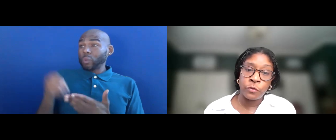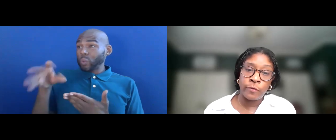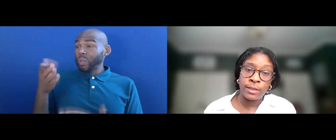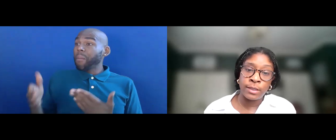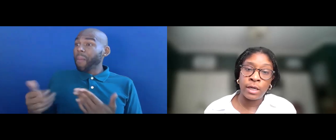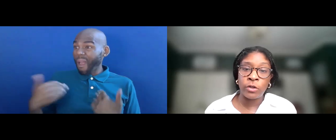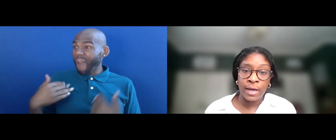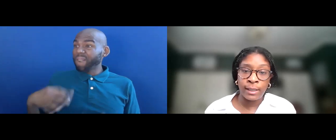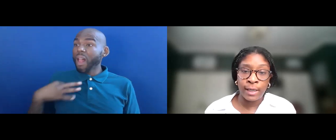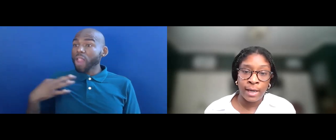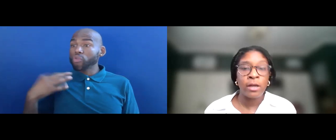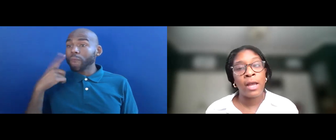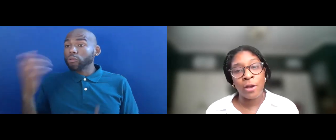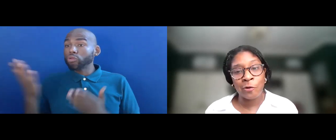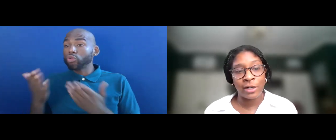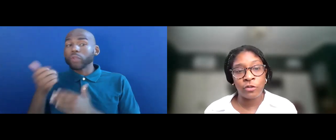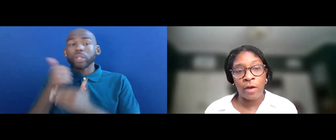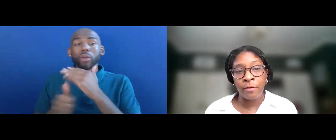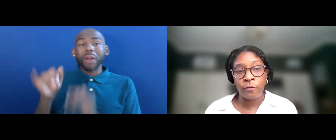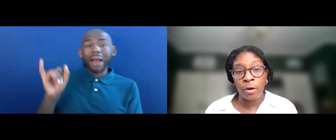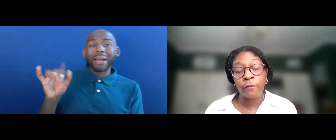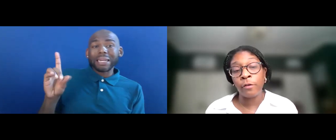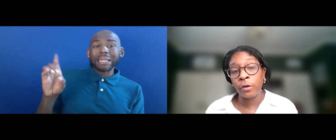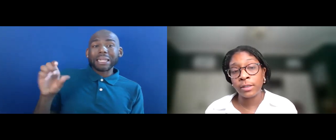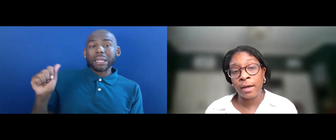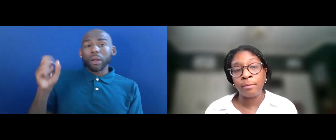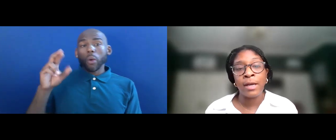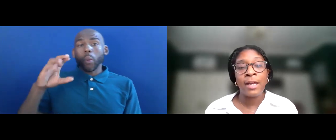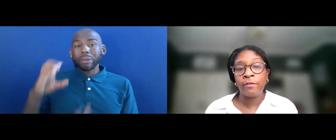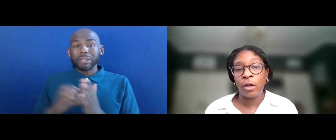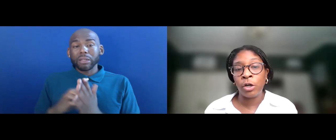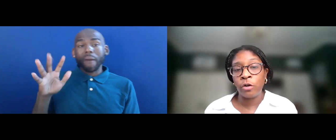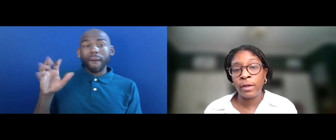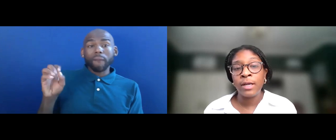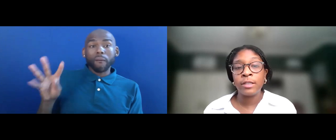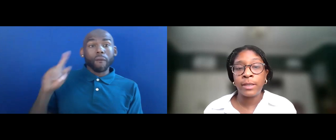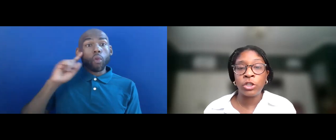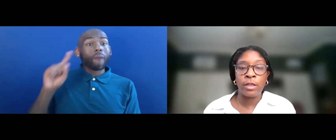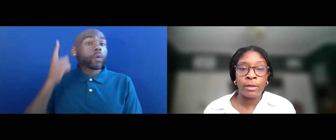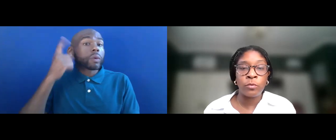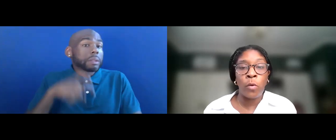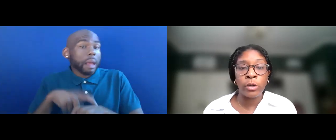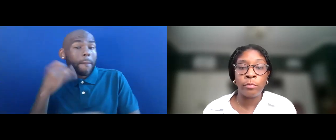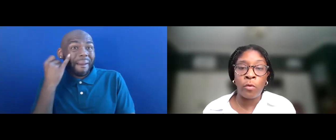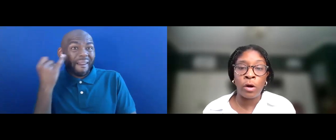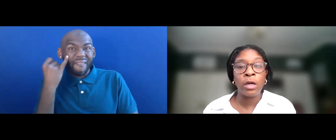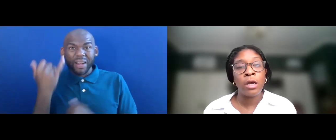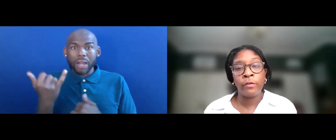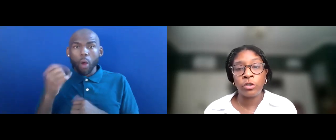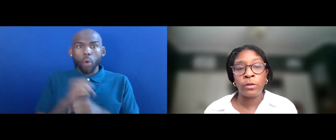SERVICES UNDER IDEA AND/OR SECTION 504 FOR THE FIRST TIME IF LONG COVID SUBSTANTIALLY LIMITS ONE OR MORE OF THE STUDENT'S